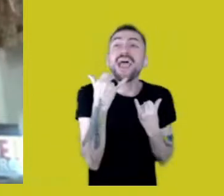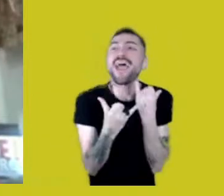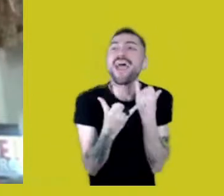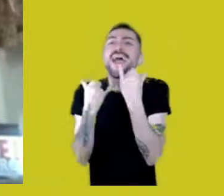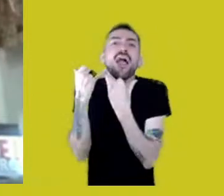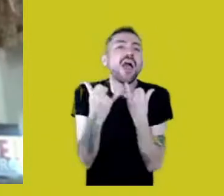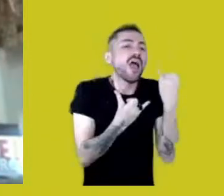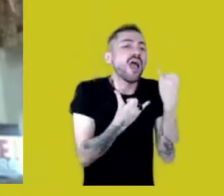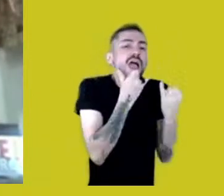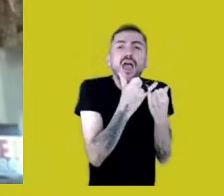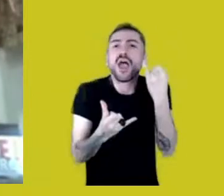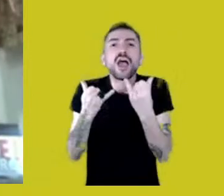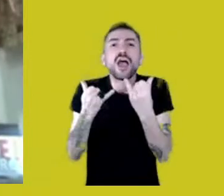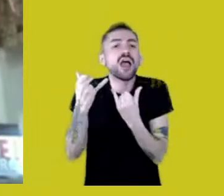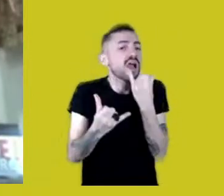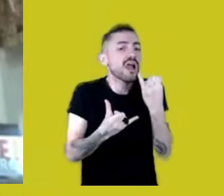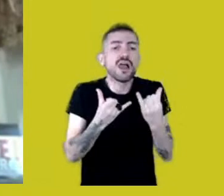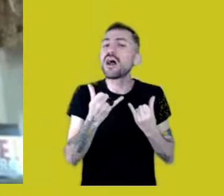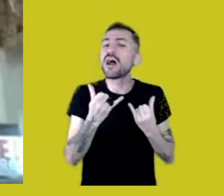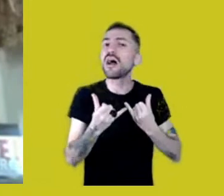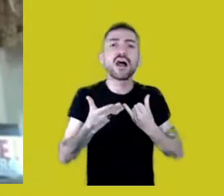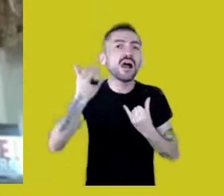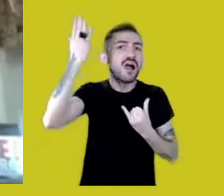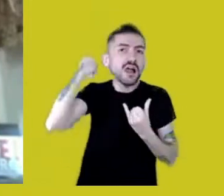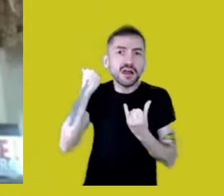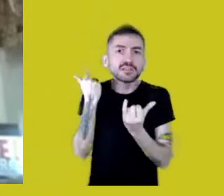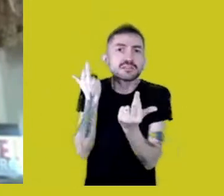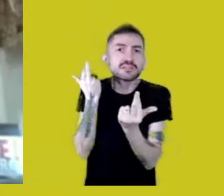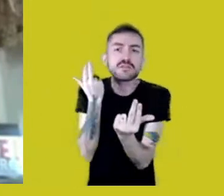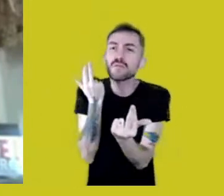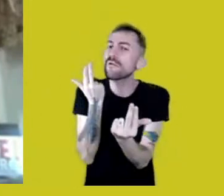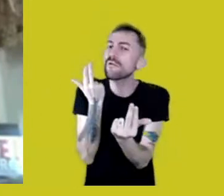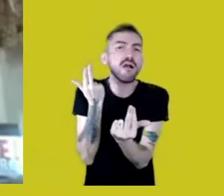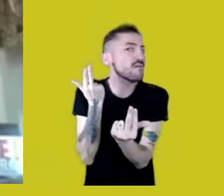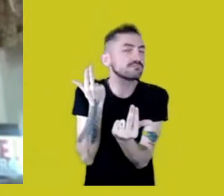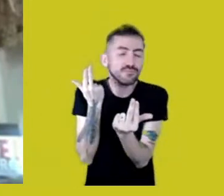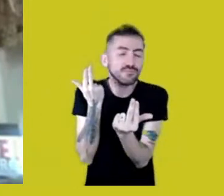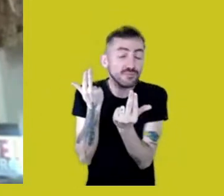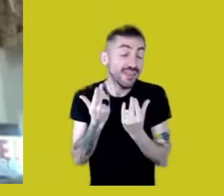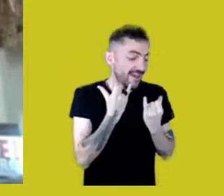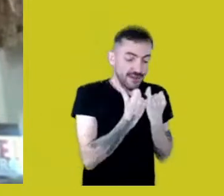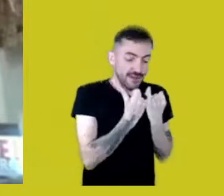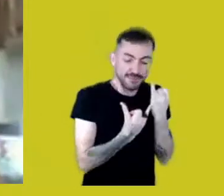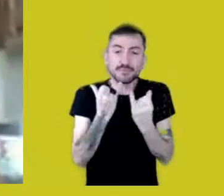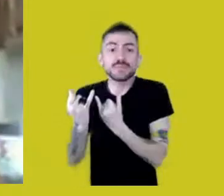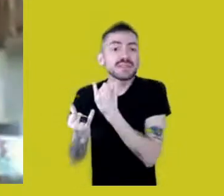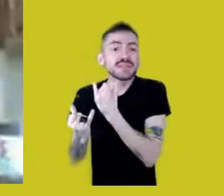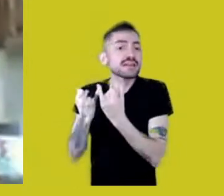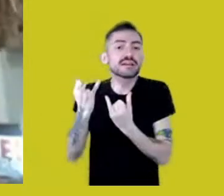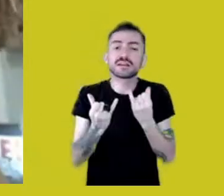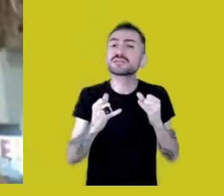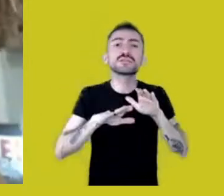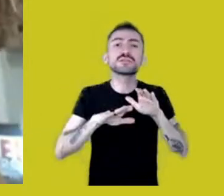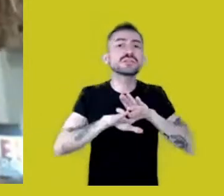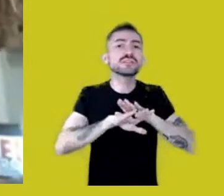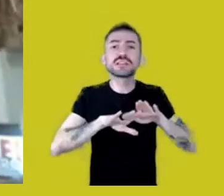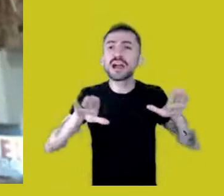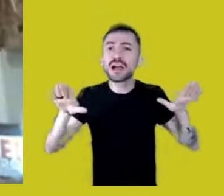with their spinning tops. They aren’t playing anymore at catching fish with spears.